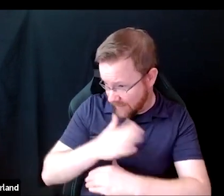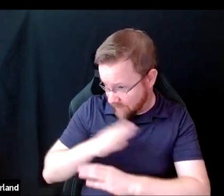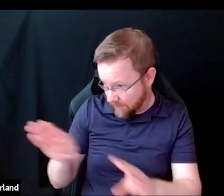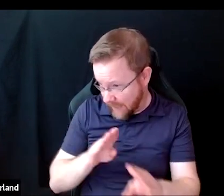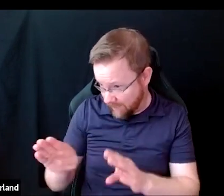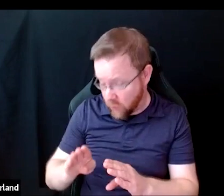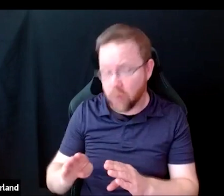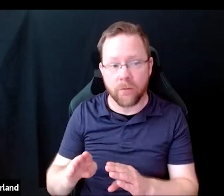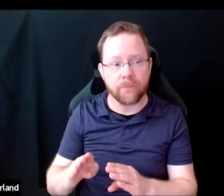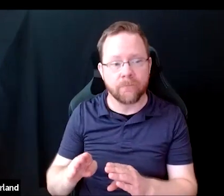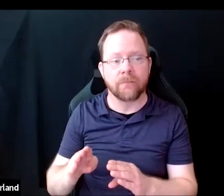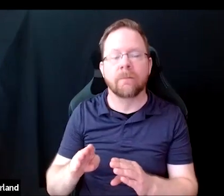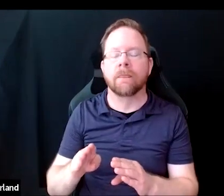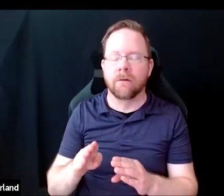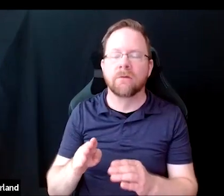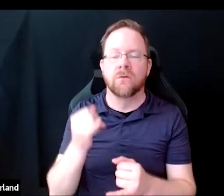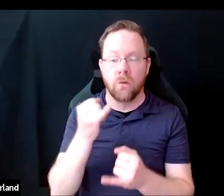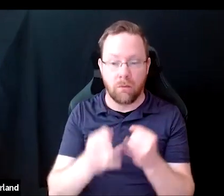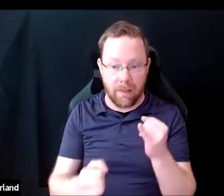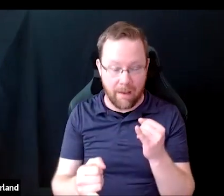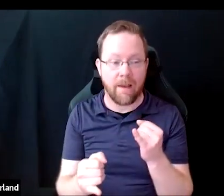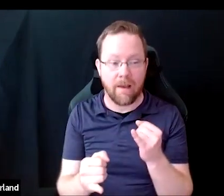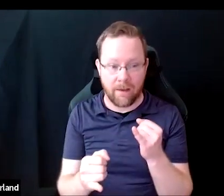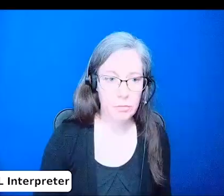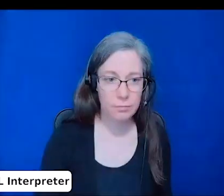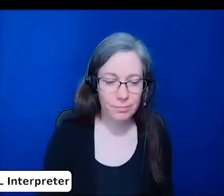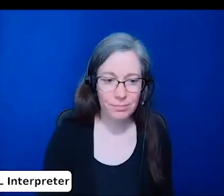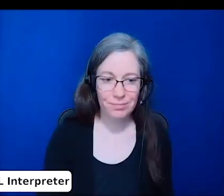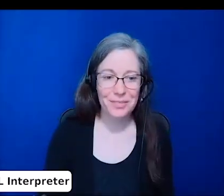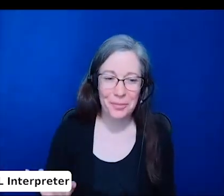Lastly, we acknowledge that changing the way interviews